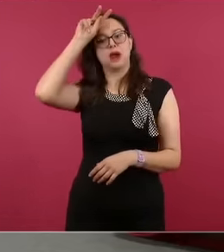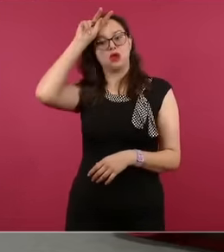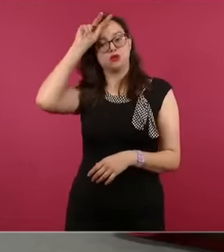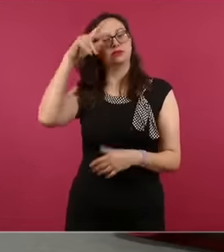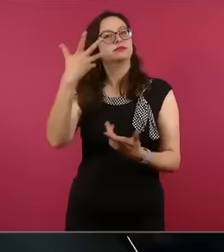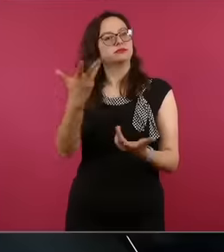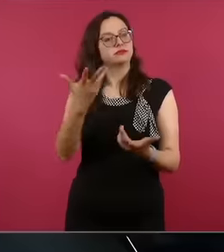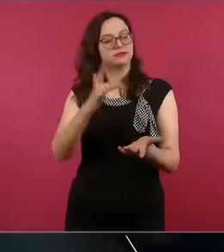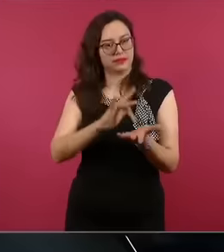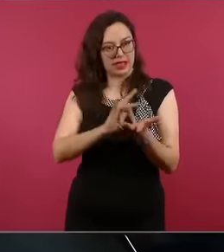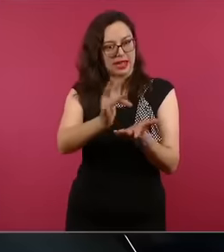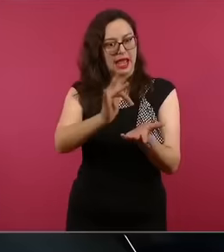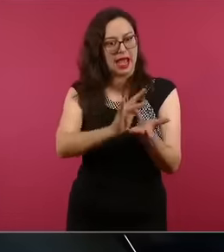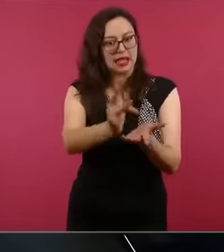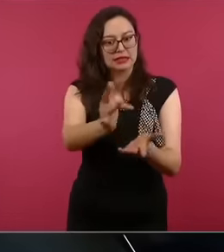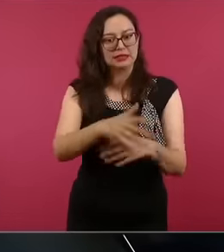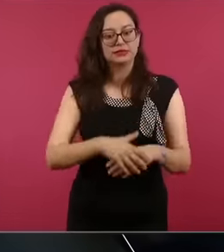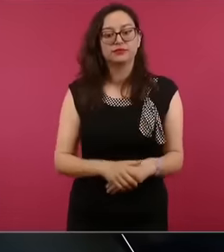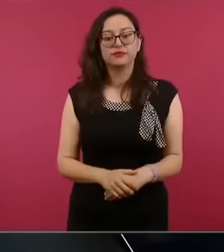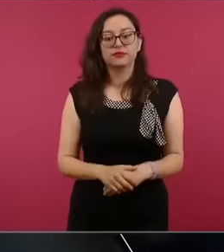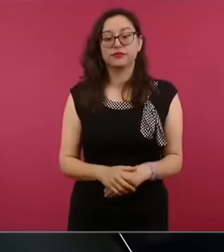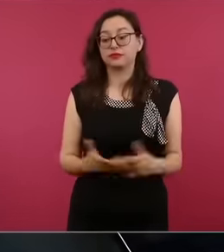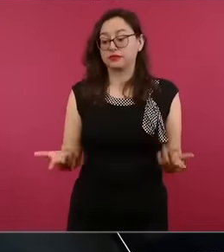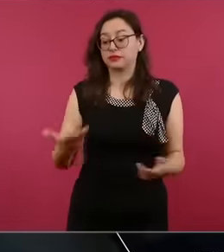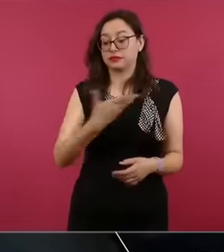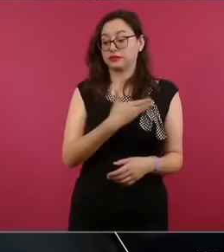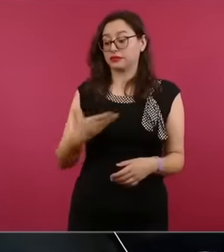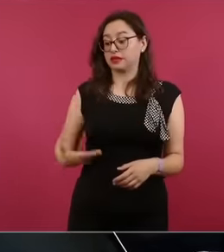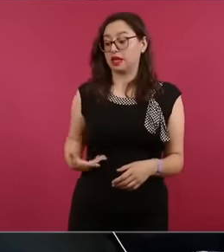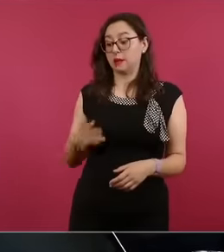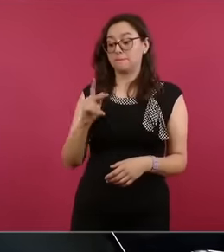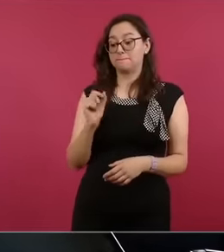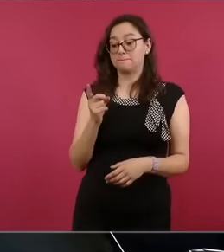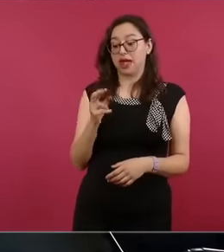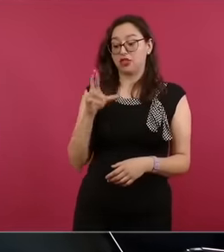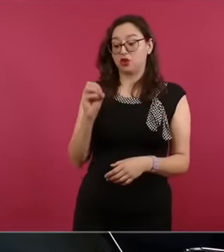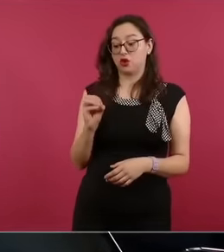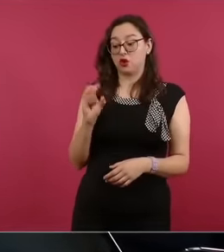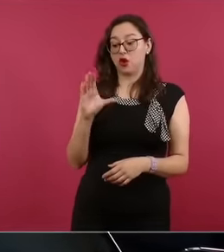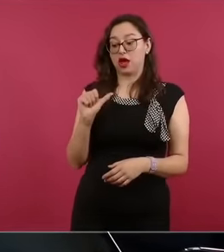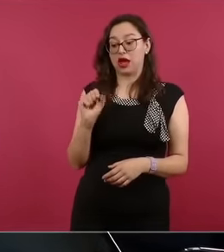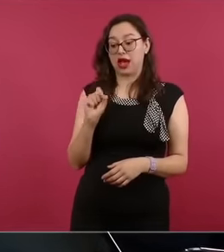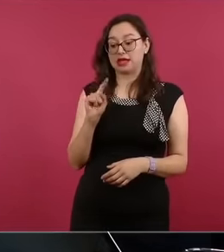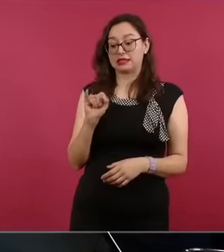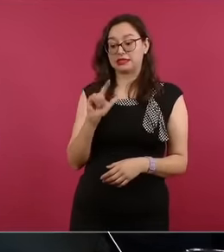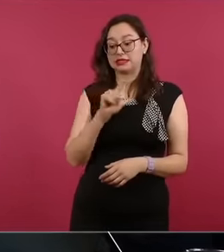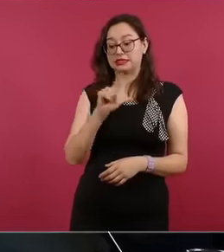the wife and children of President Pedro Castillo, Terrones. Today, I am unjustly imprisoned.